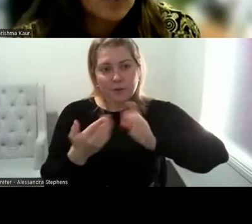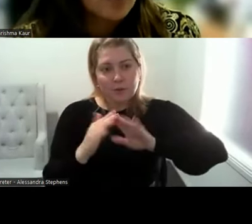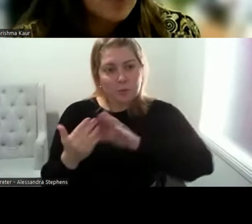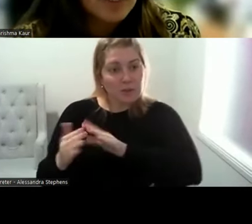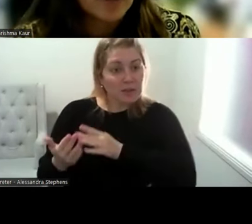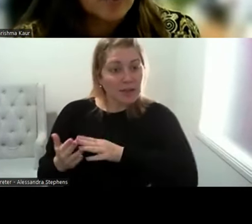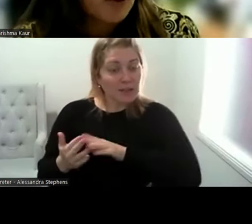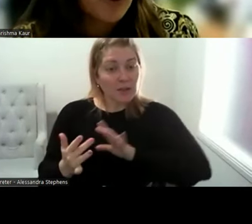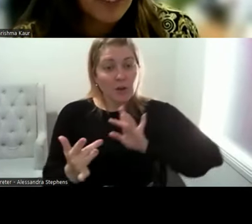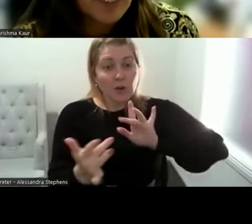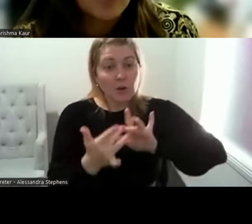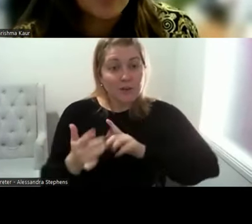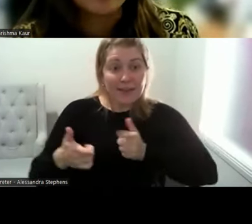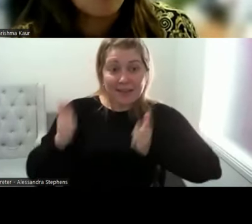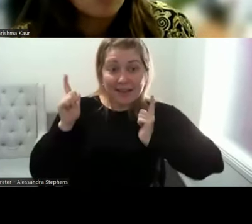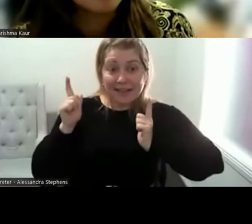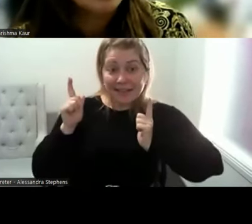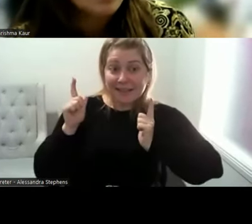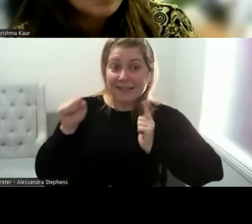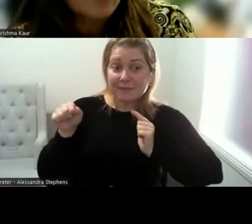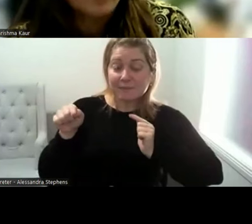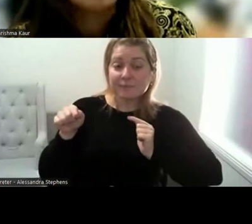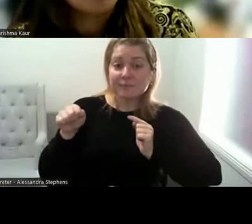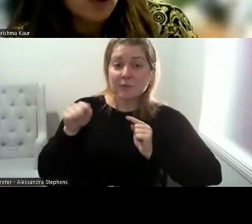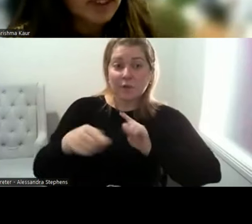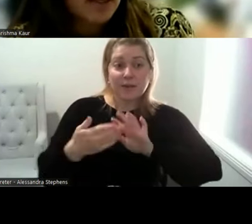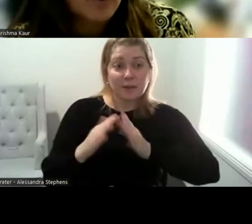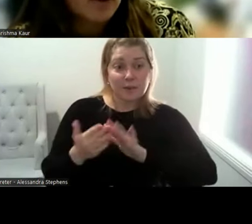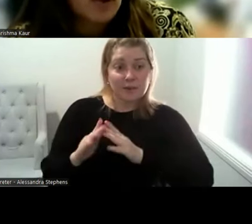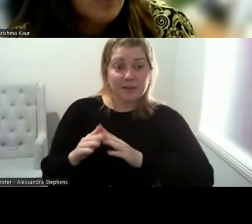who can really help you in engaging a whole different community with you.